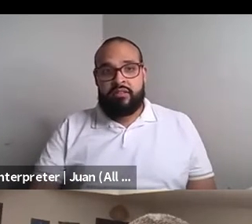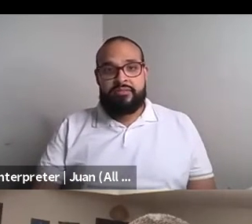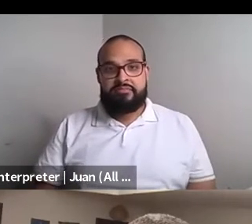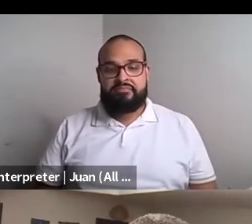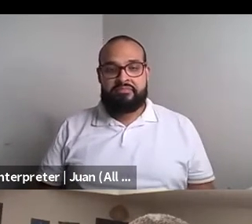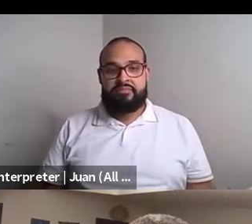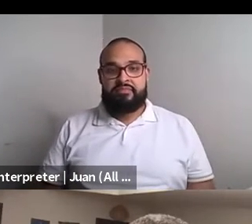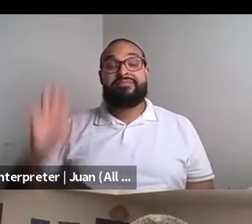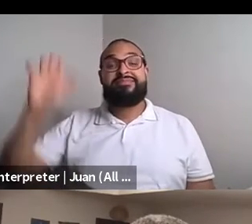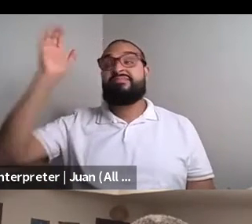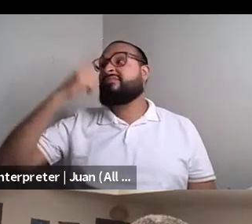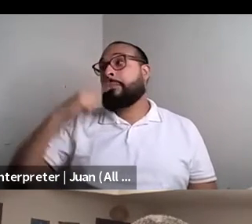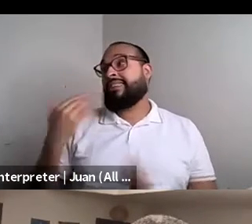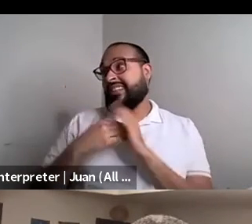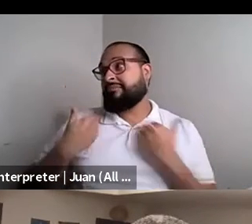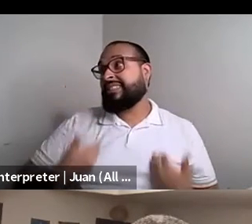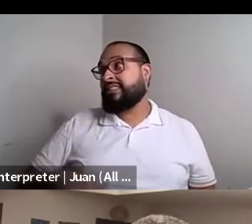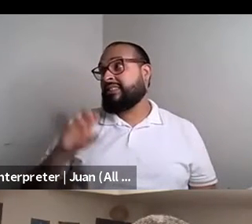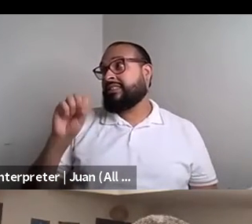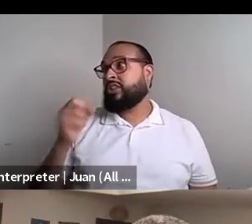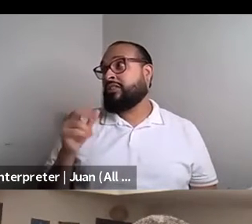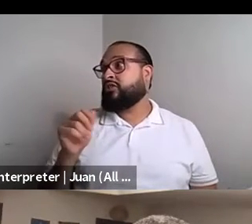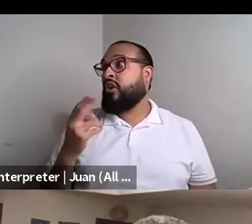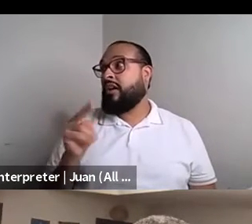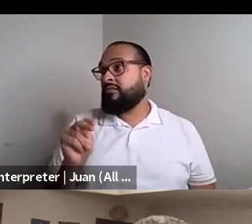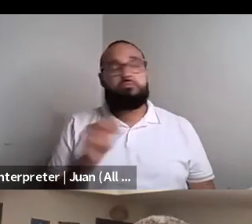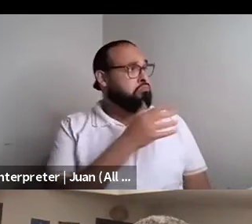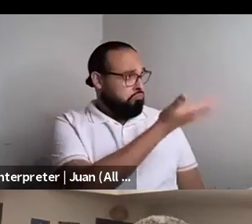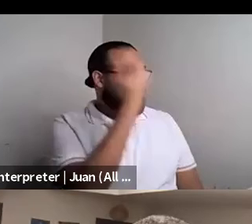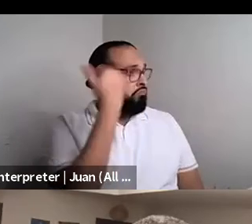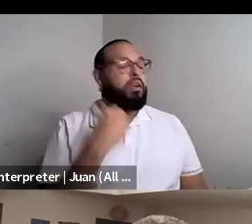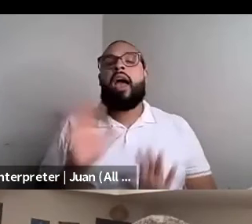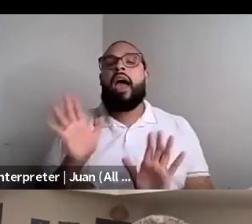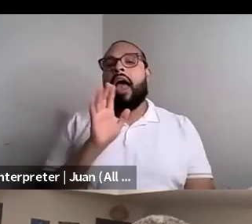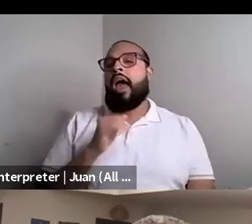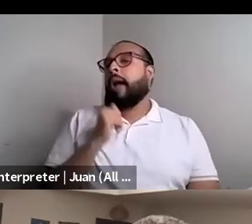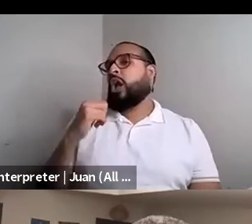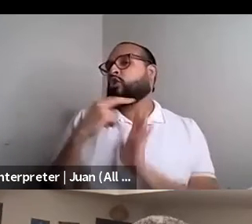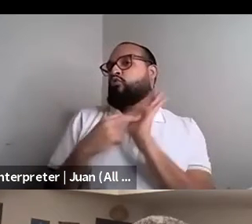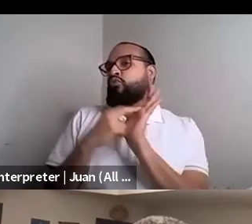Nahshon Anderson: Can I say something else. Nahshon Anderson: Sure, I'm not gonna, I'm not going to read. I was a lambda